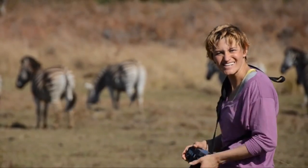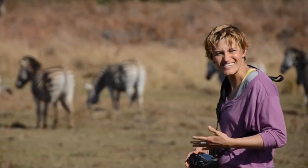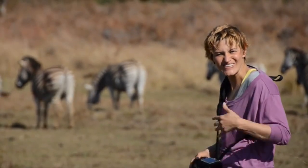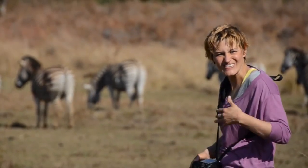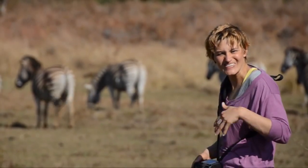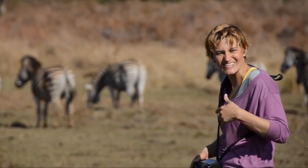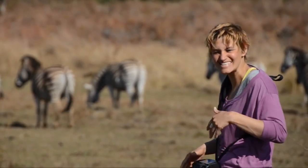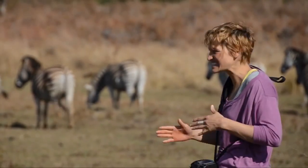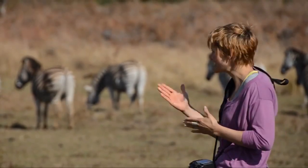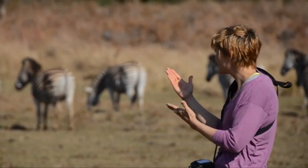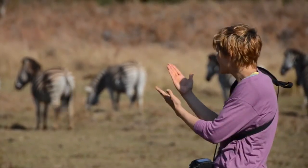Wow.